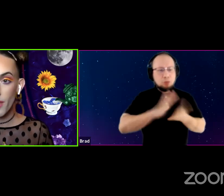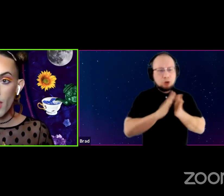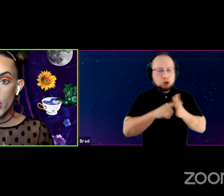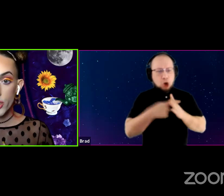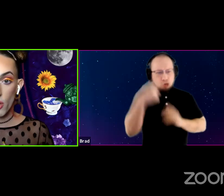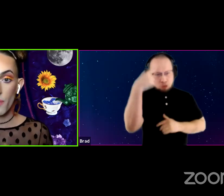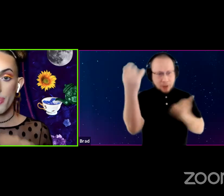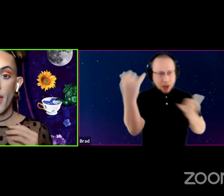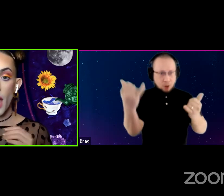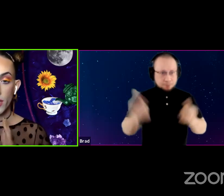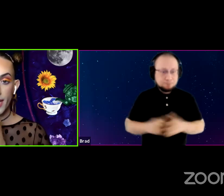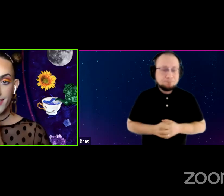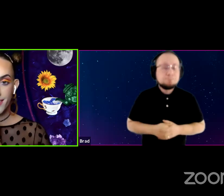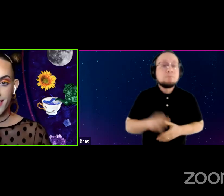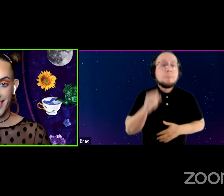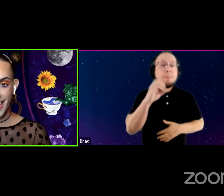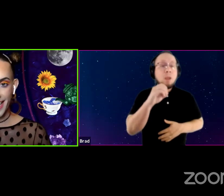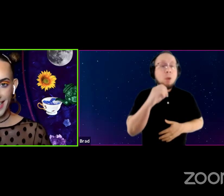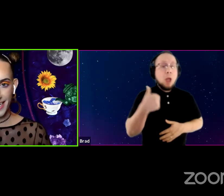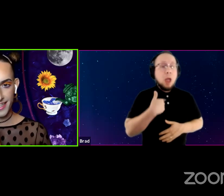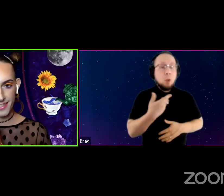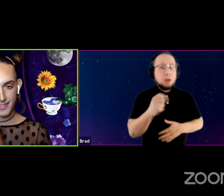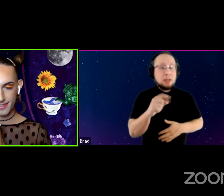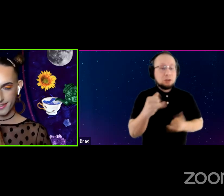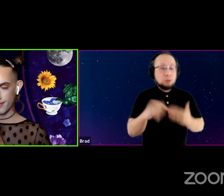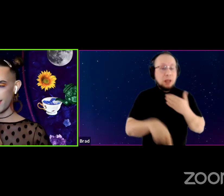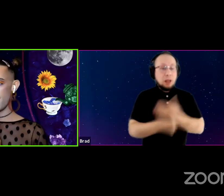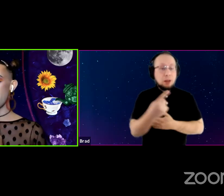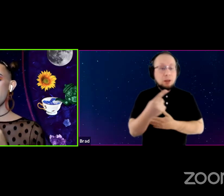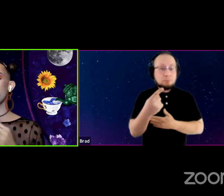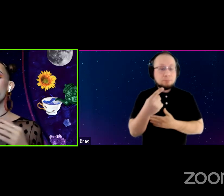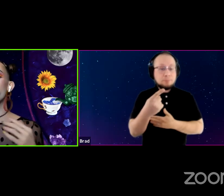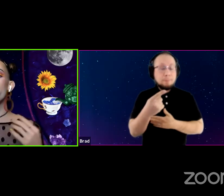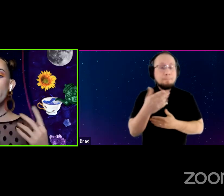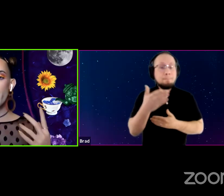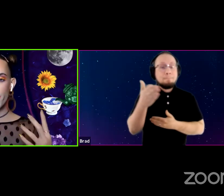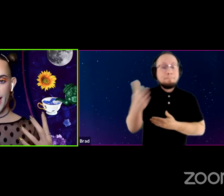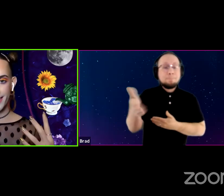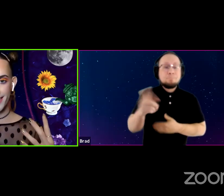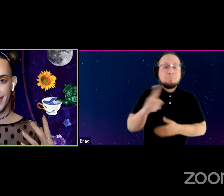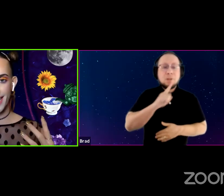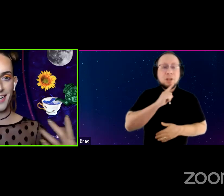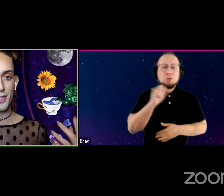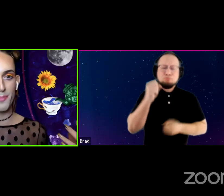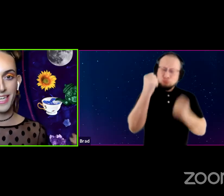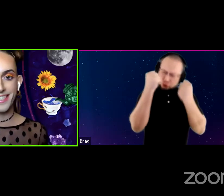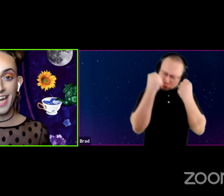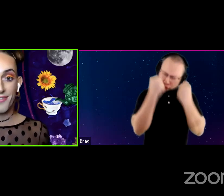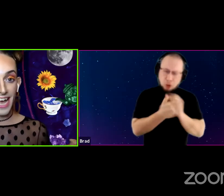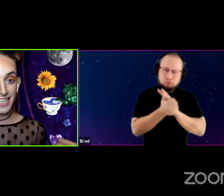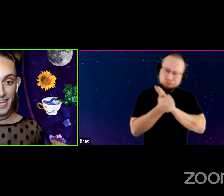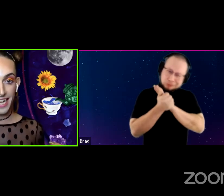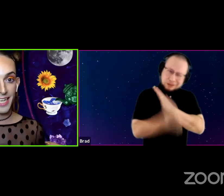So our guest today is a super talented actor based out of LA.